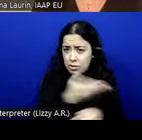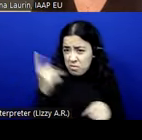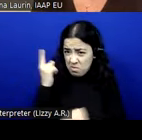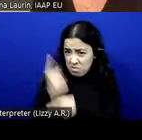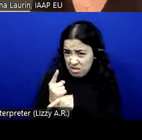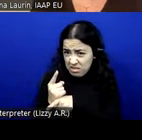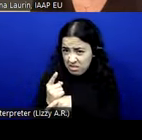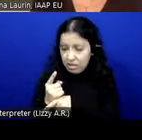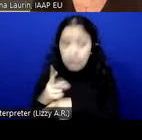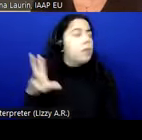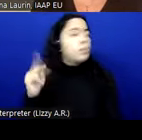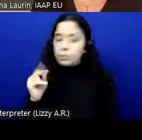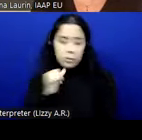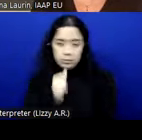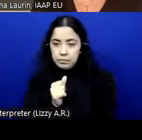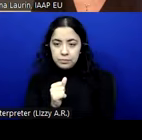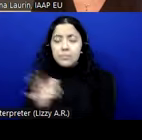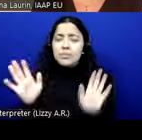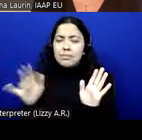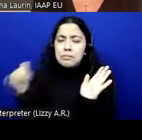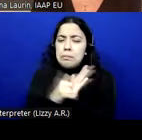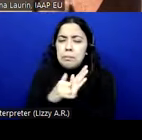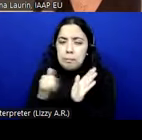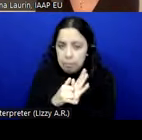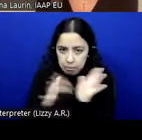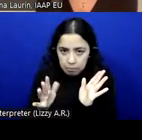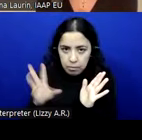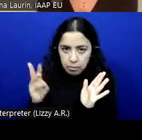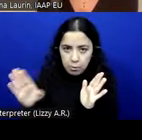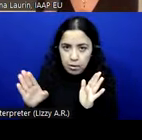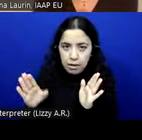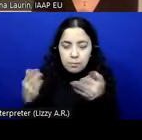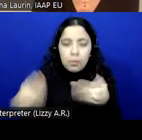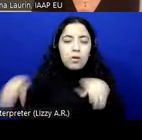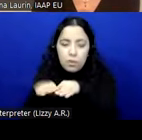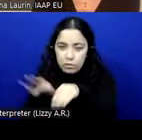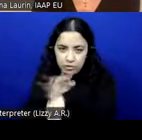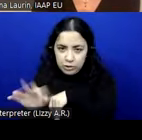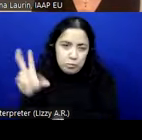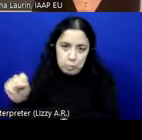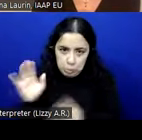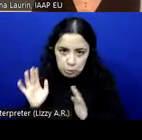No, it is not. There's no way the web can be made closed functionality. Closed functionality means